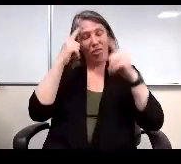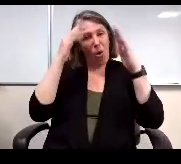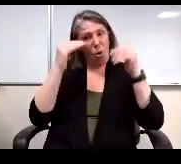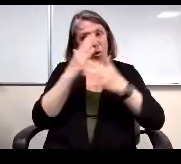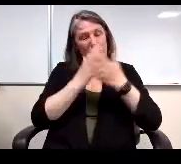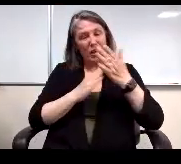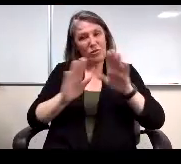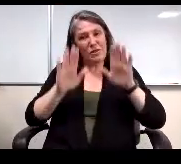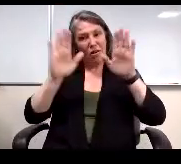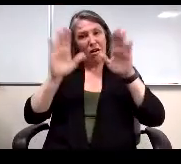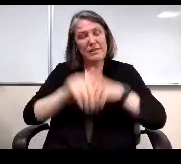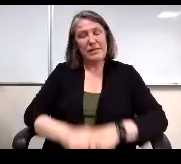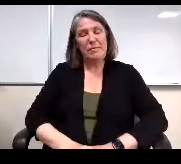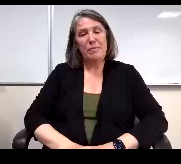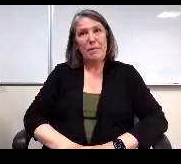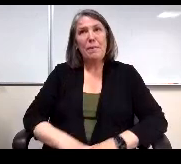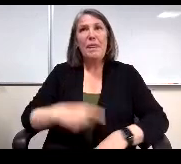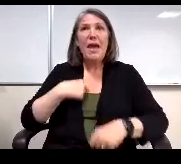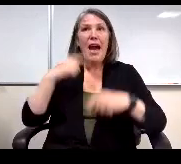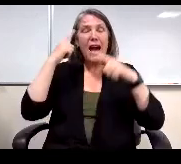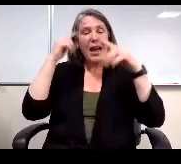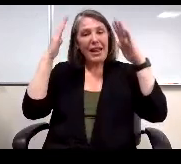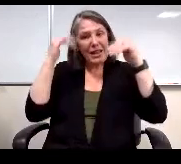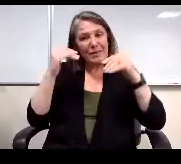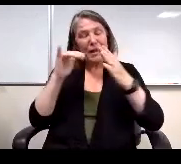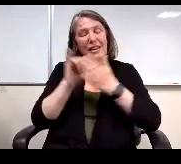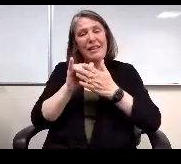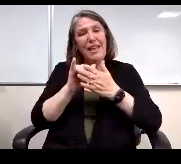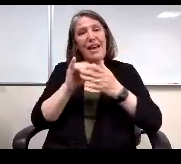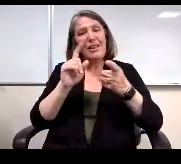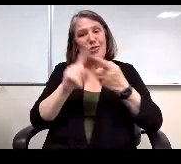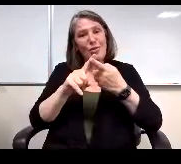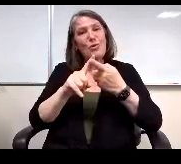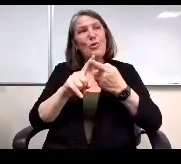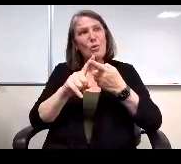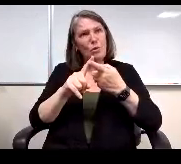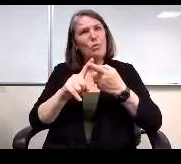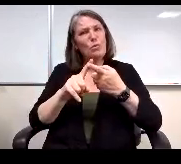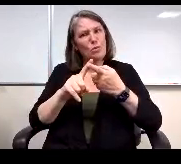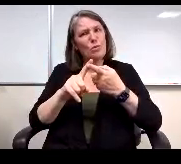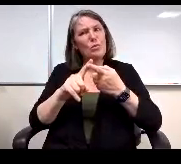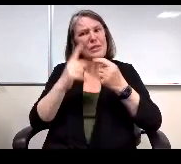I expected that to have been affected by the pandemic and it really didn't show